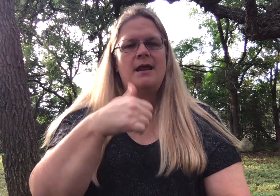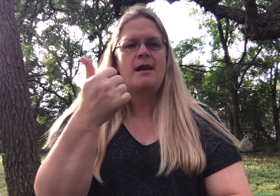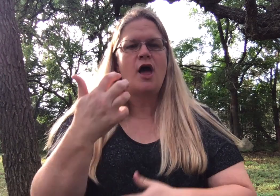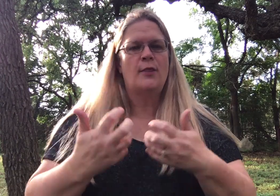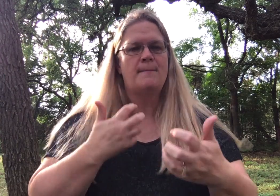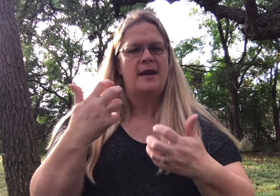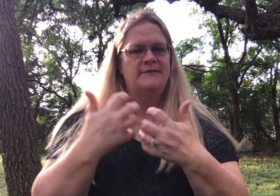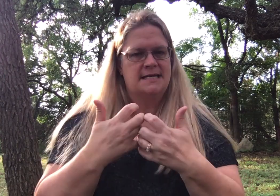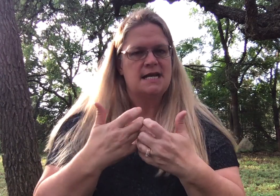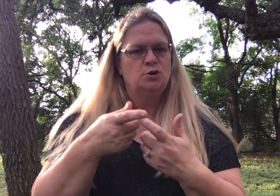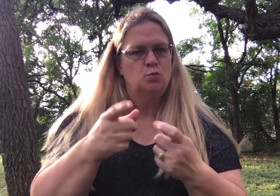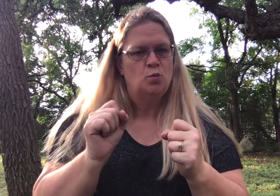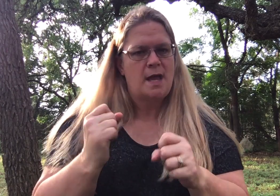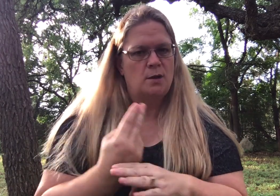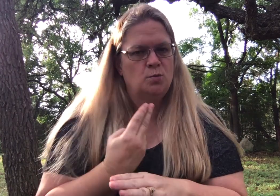That's another modification that you can use.